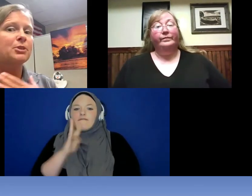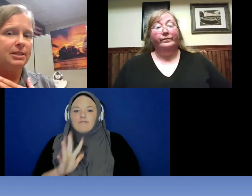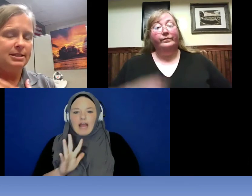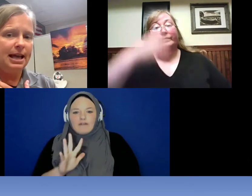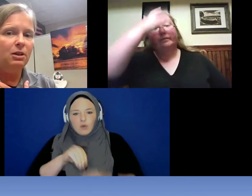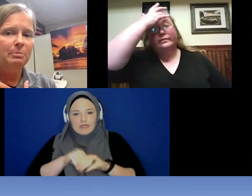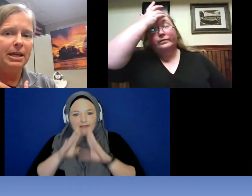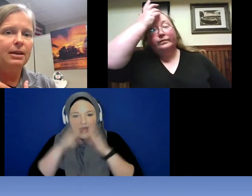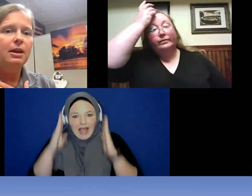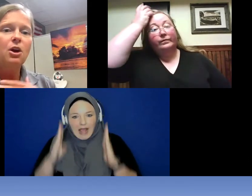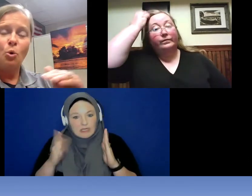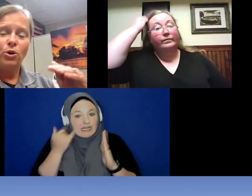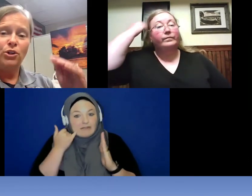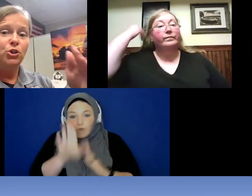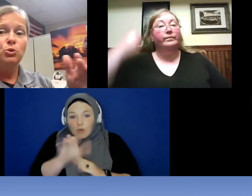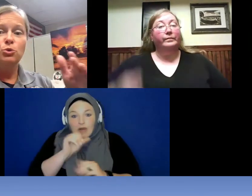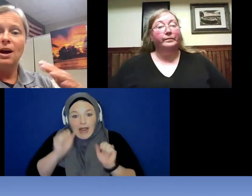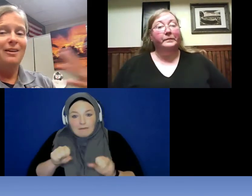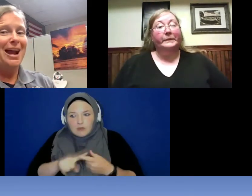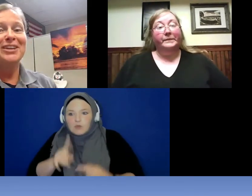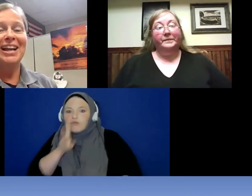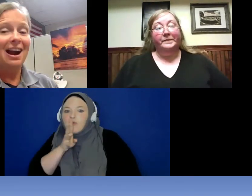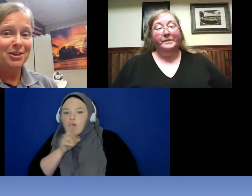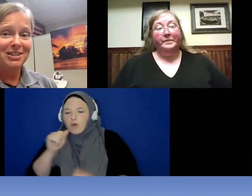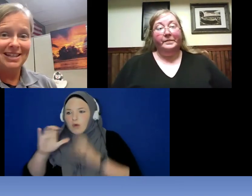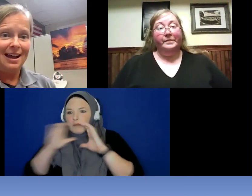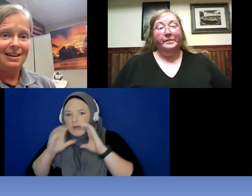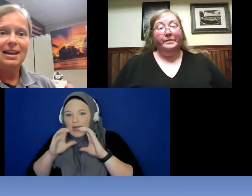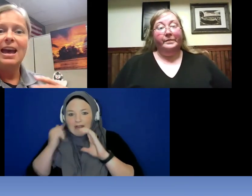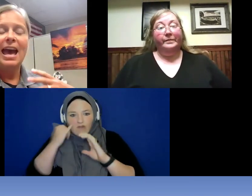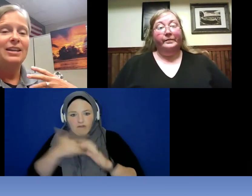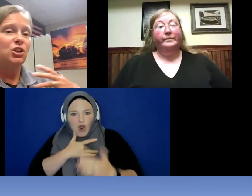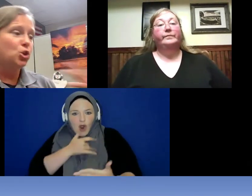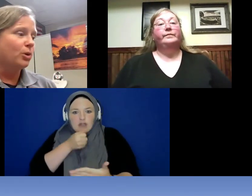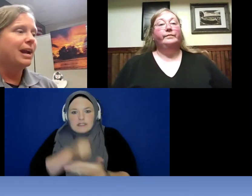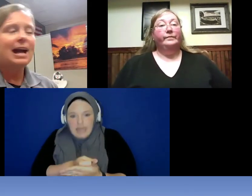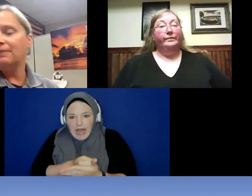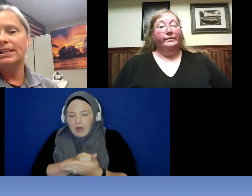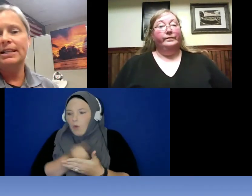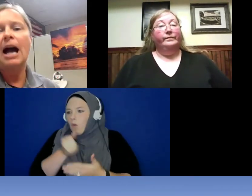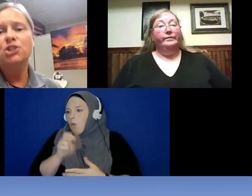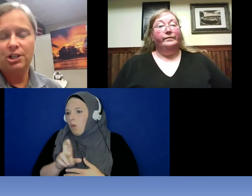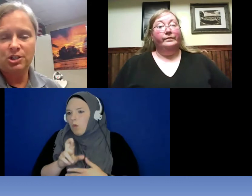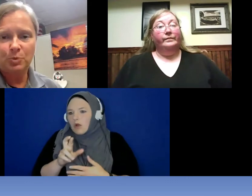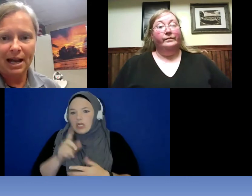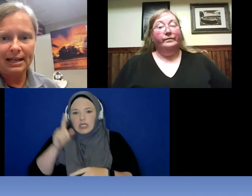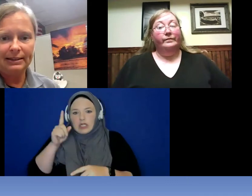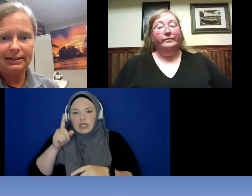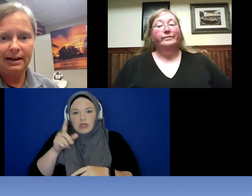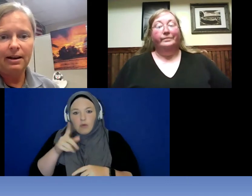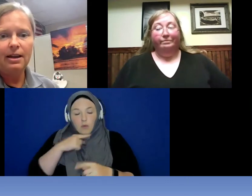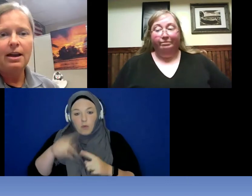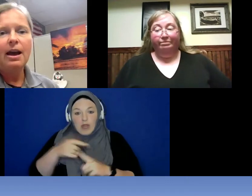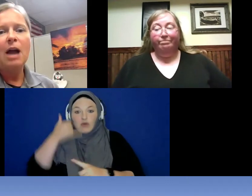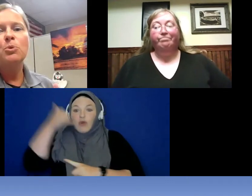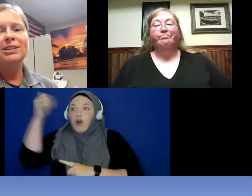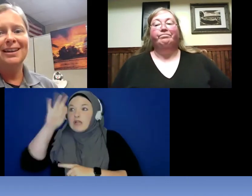to tell me or you are having a heart attack and you are not even conscious when I get there, I would like